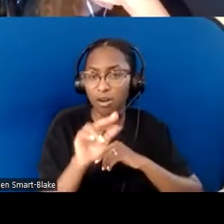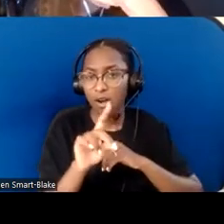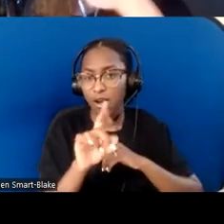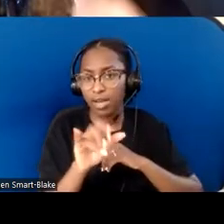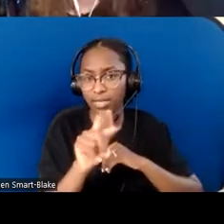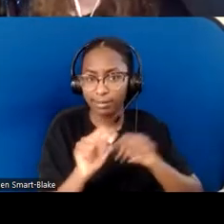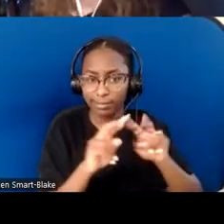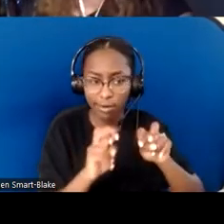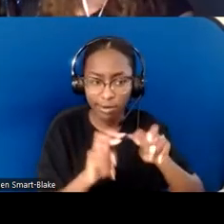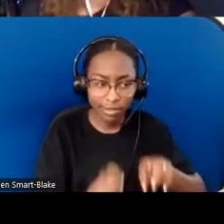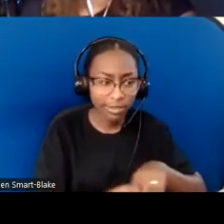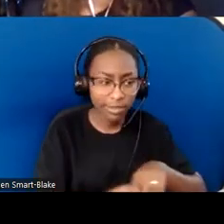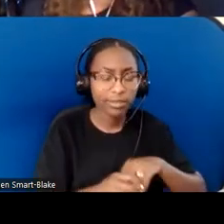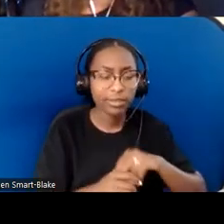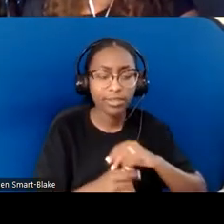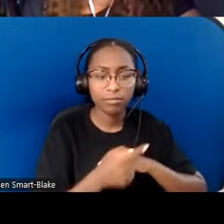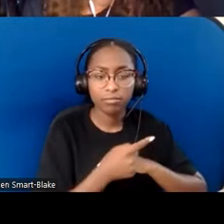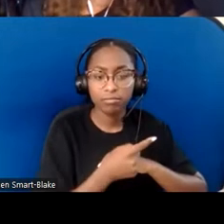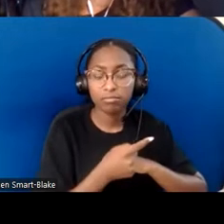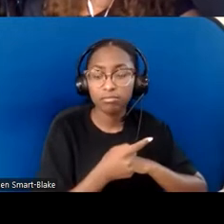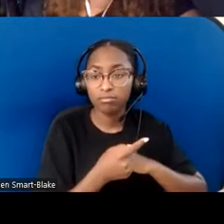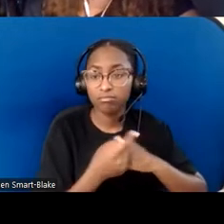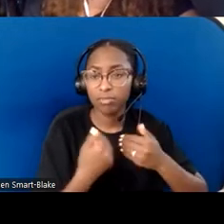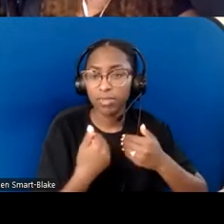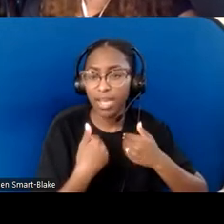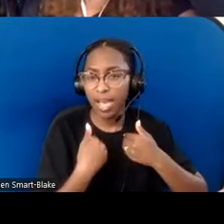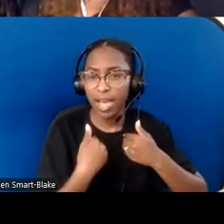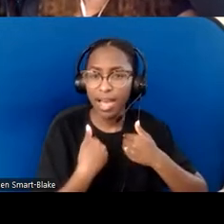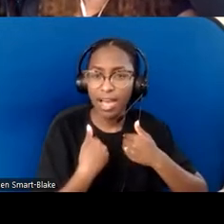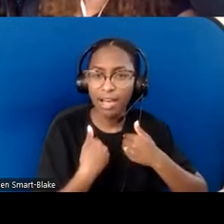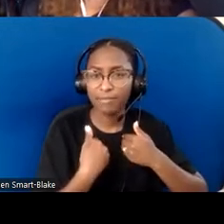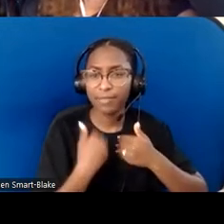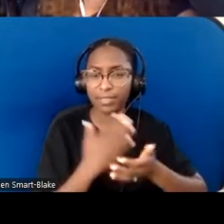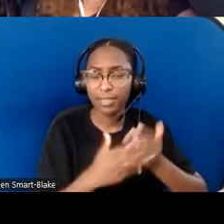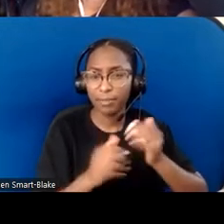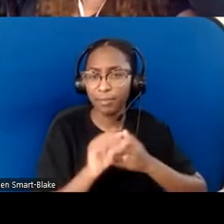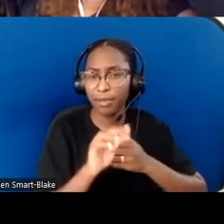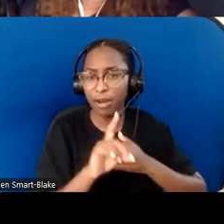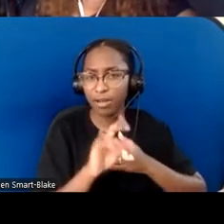you've got a good one that's three different pages. The thing is with audits and accessibility—